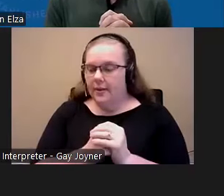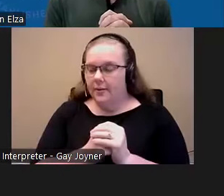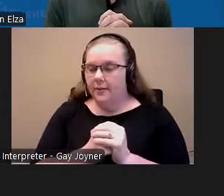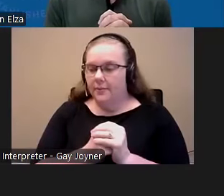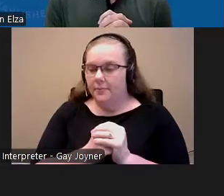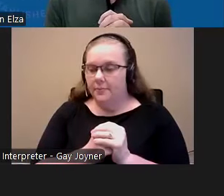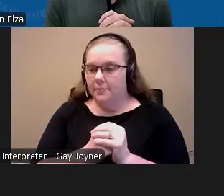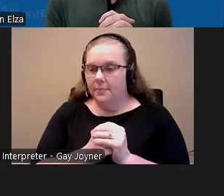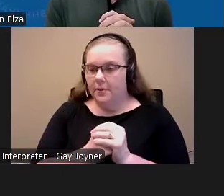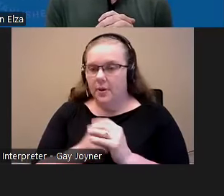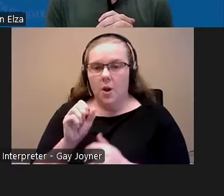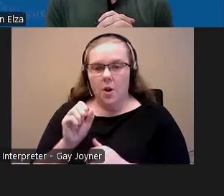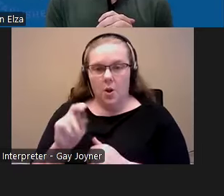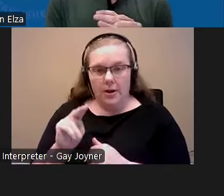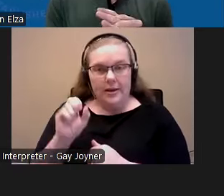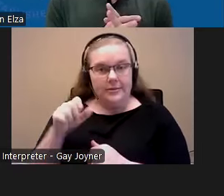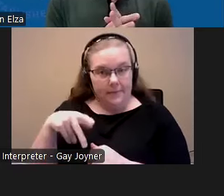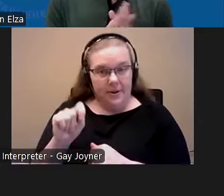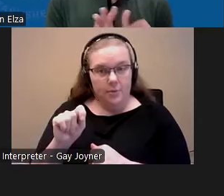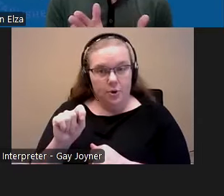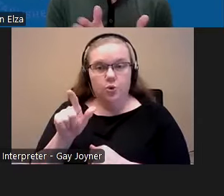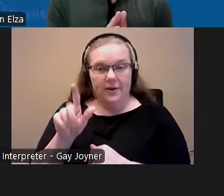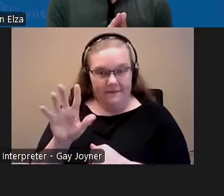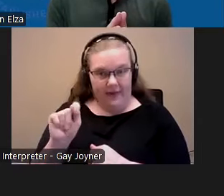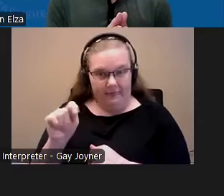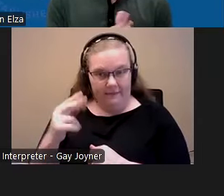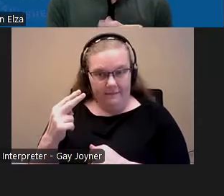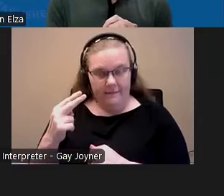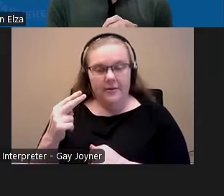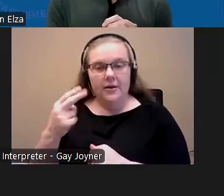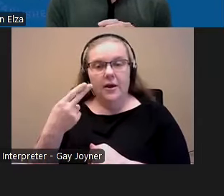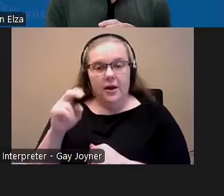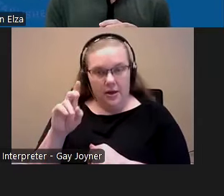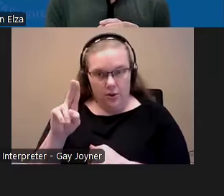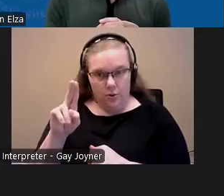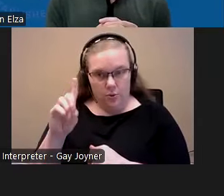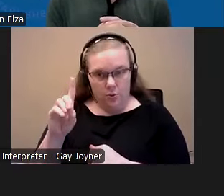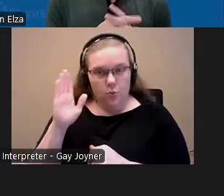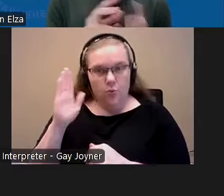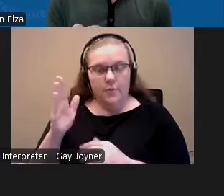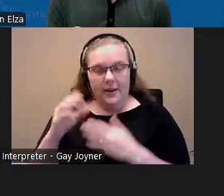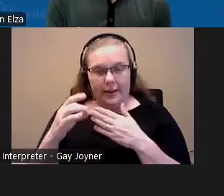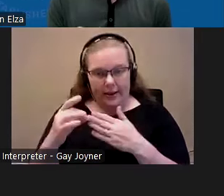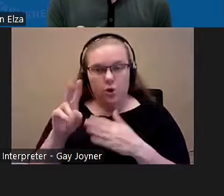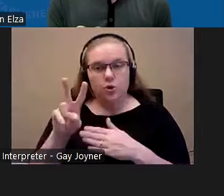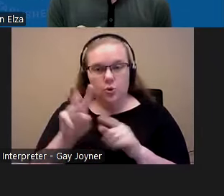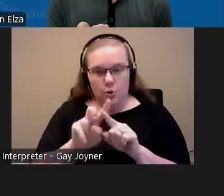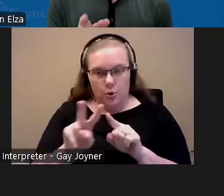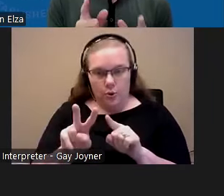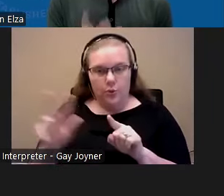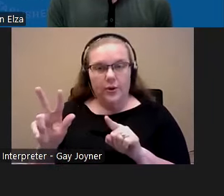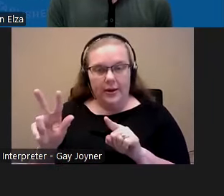on September 25 that HUD will lead from 2 to 3 PM Eastern and we will drop the link